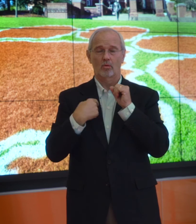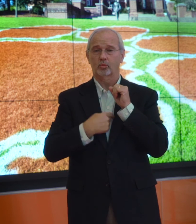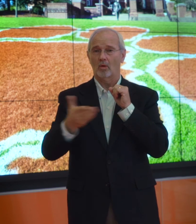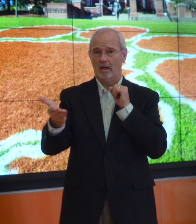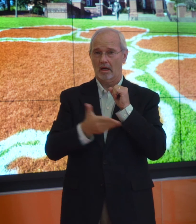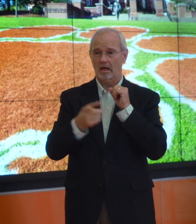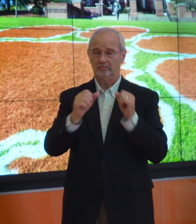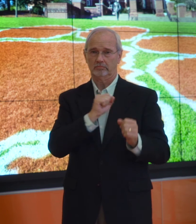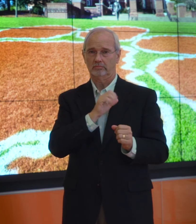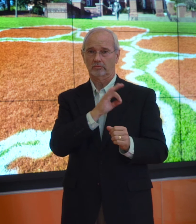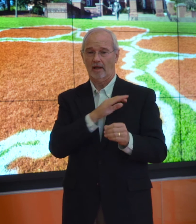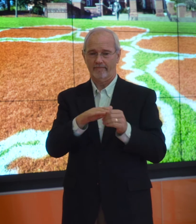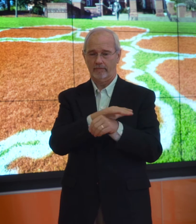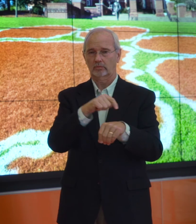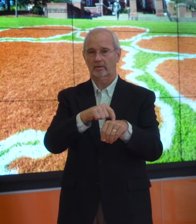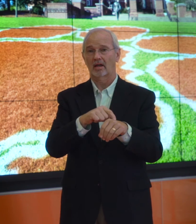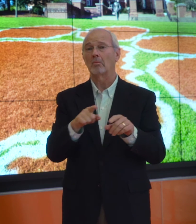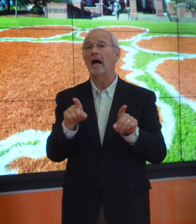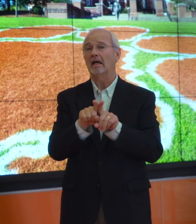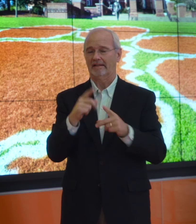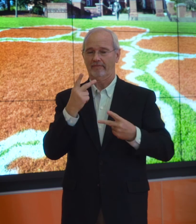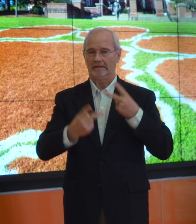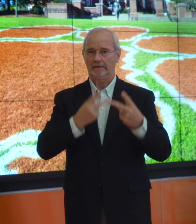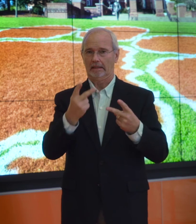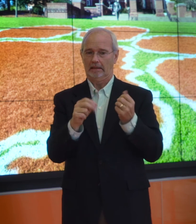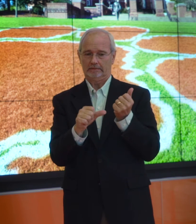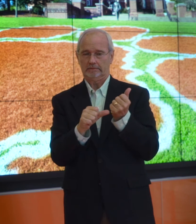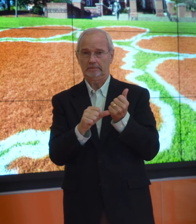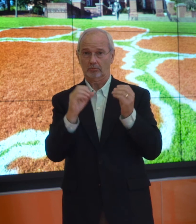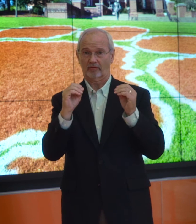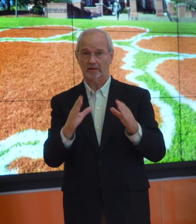wanting more. In the Fall we hired Mr. Fitzmaurice fulltime as